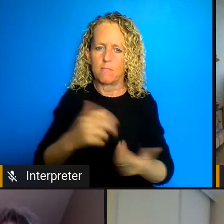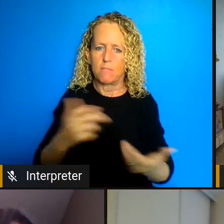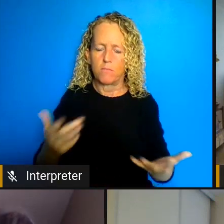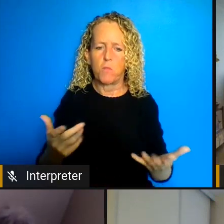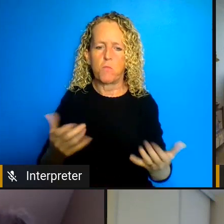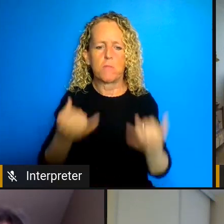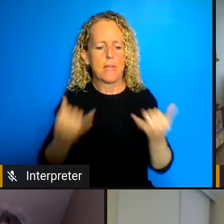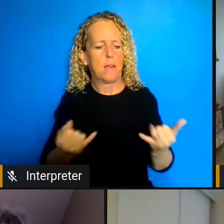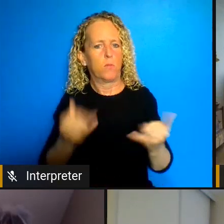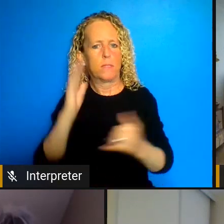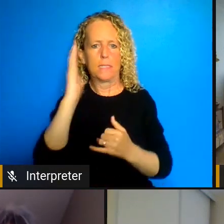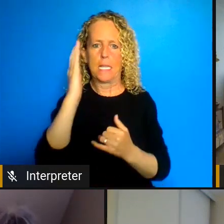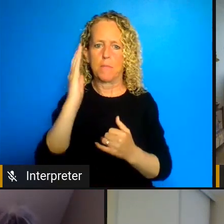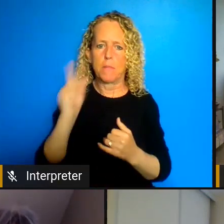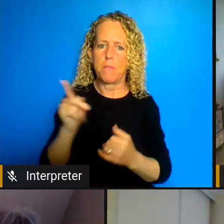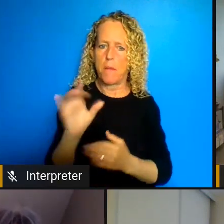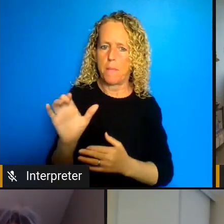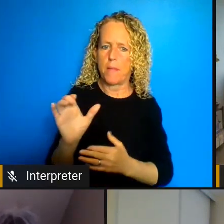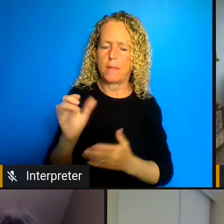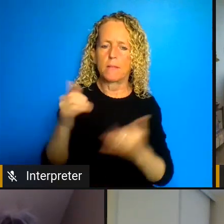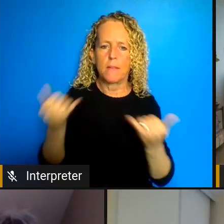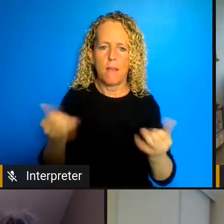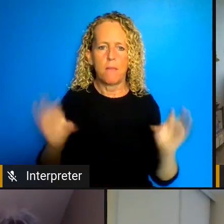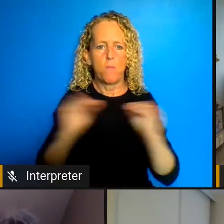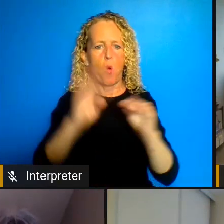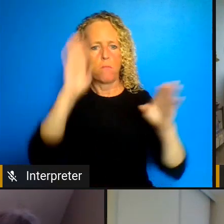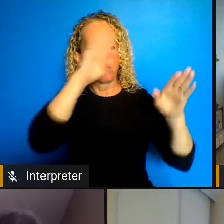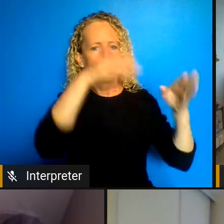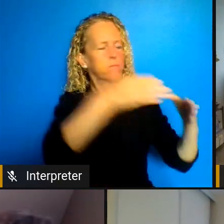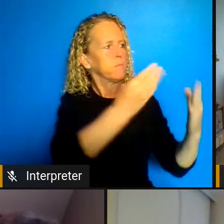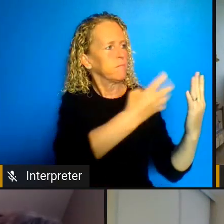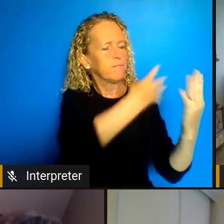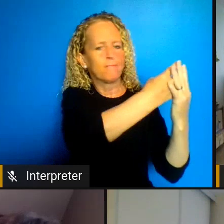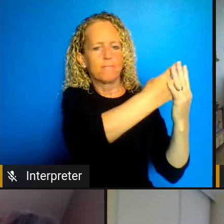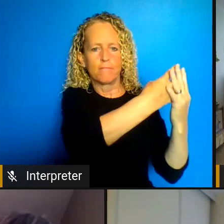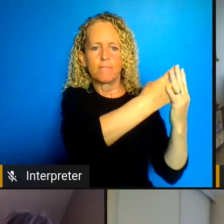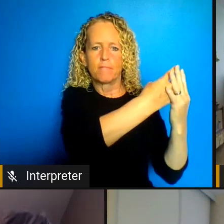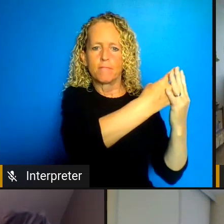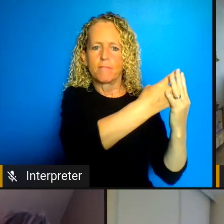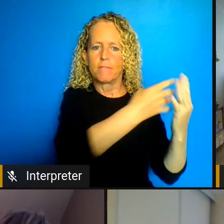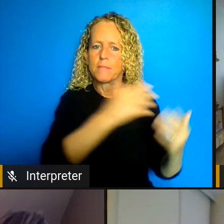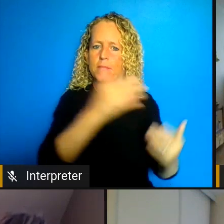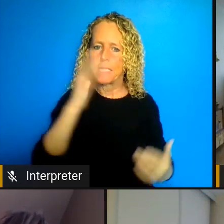in the public are asking these questions why not respond to criminalized behavior